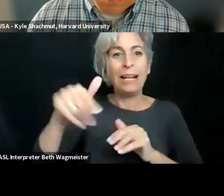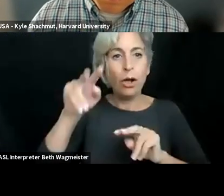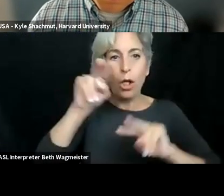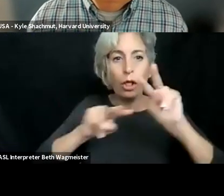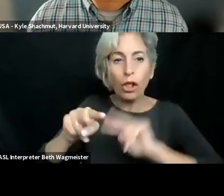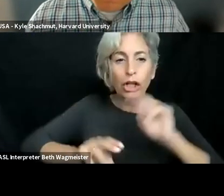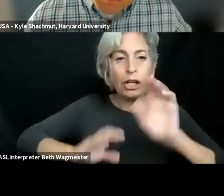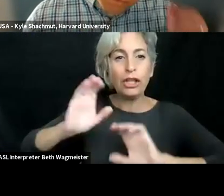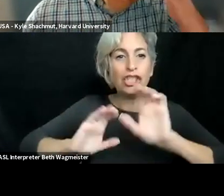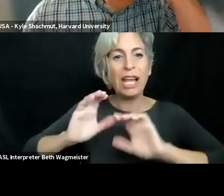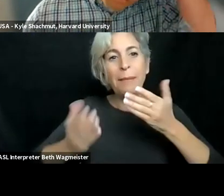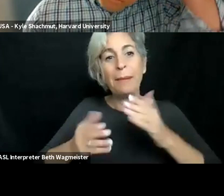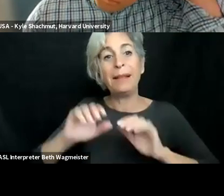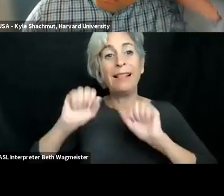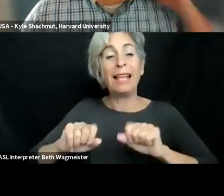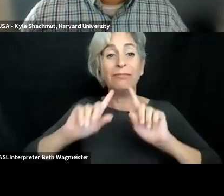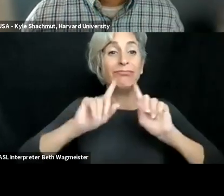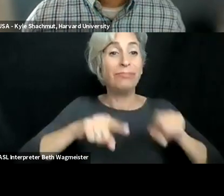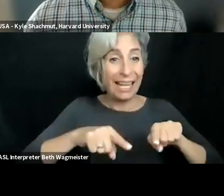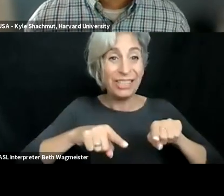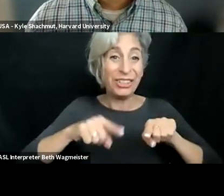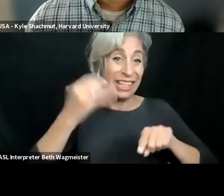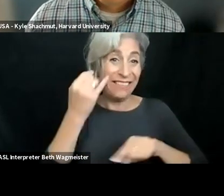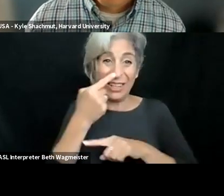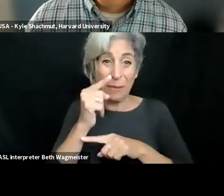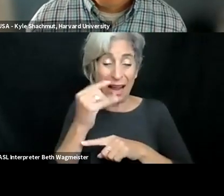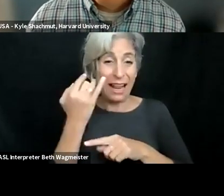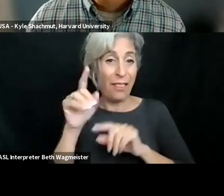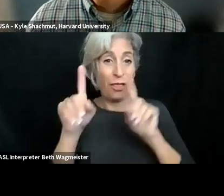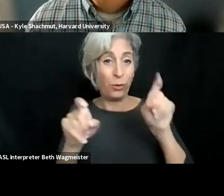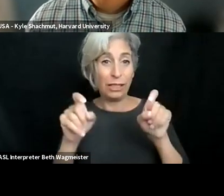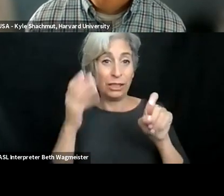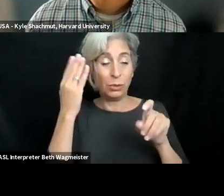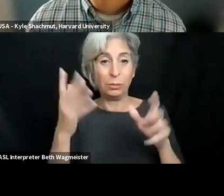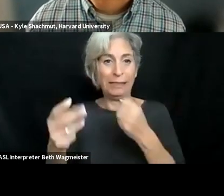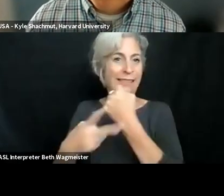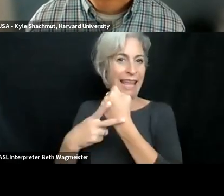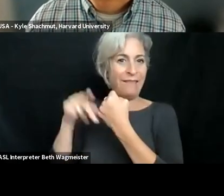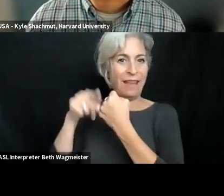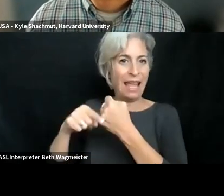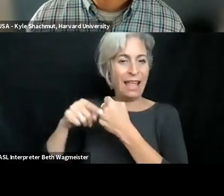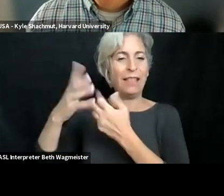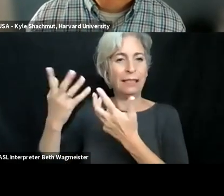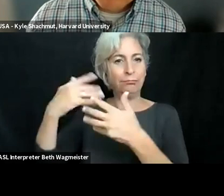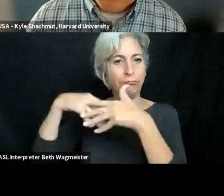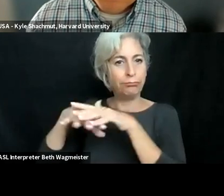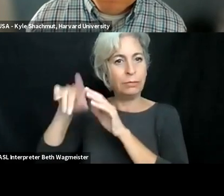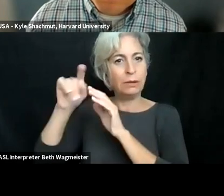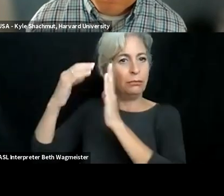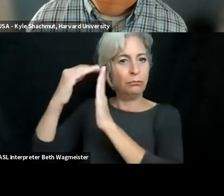discussion. I leave it to the panel later on to look into the chat and perhaps we are able to answer them. I